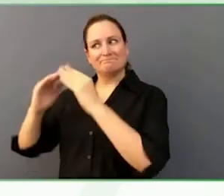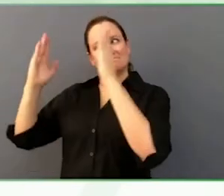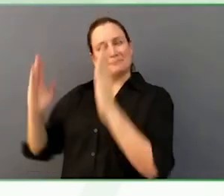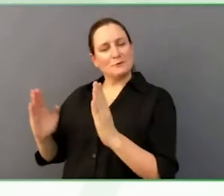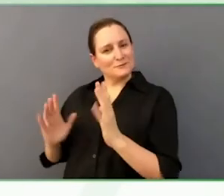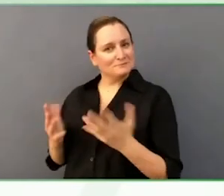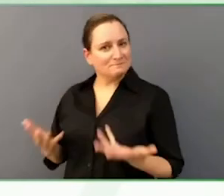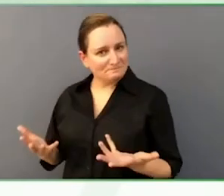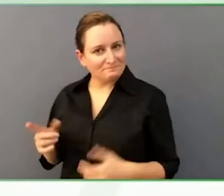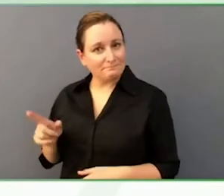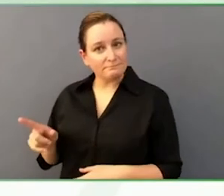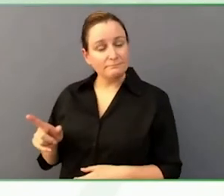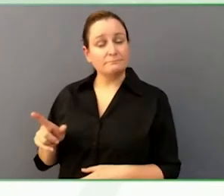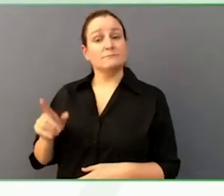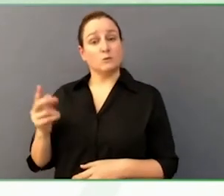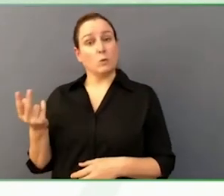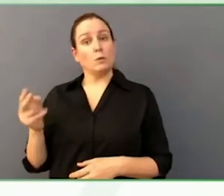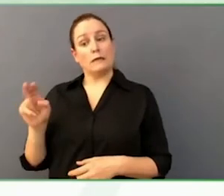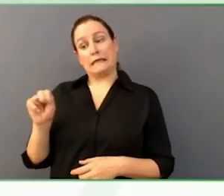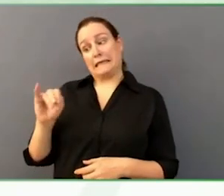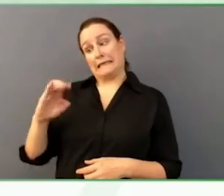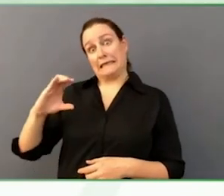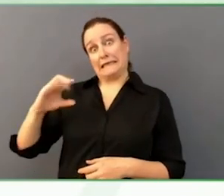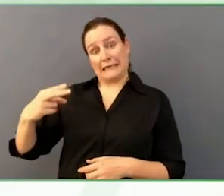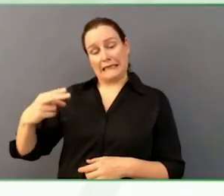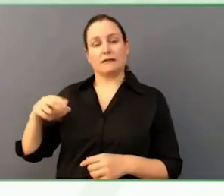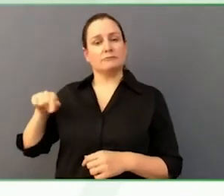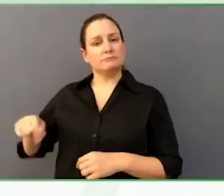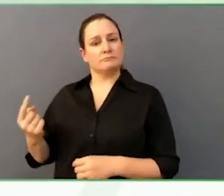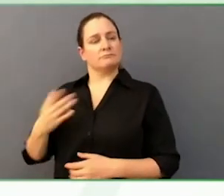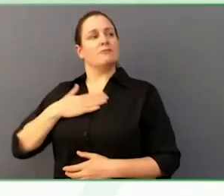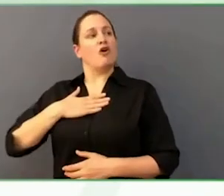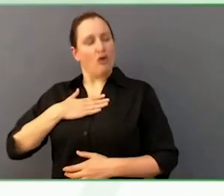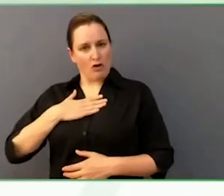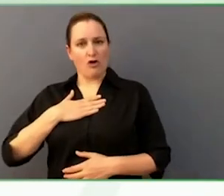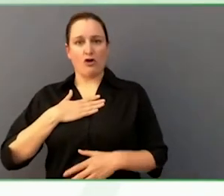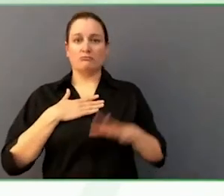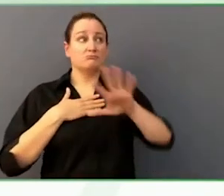cast that vote, again privately and away from any staff members.